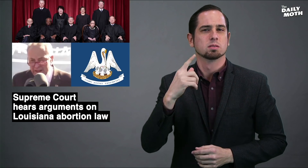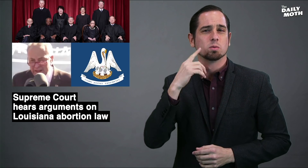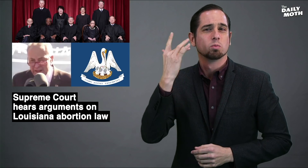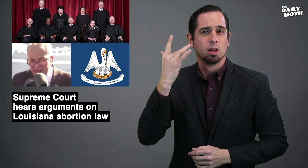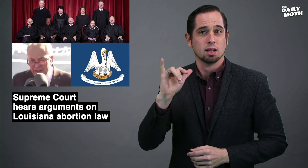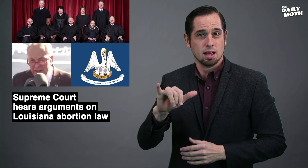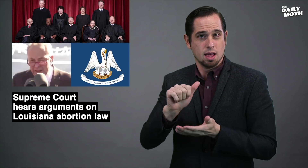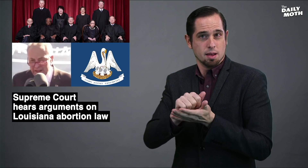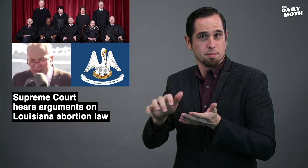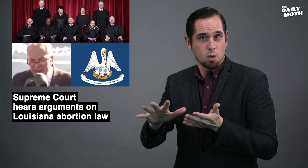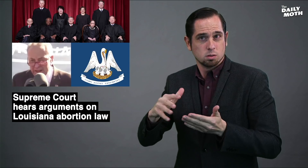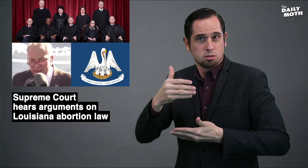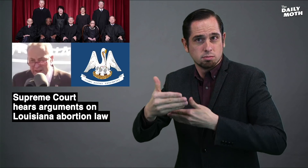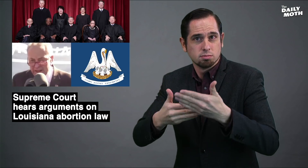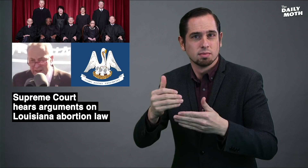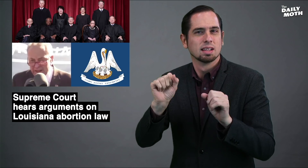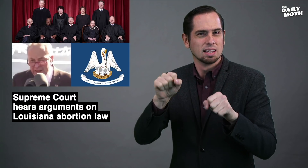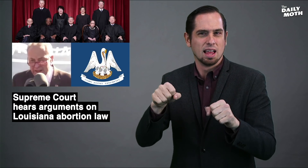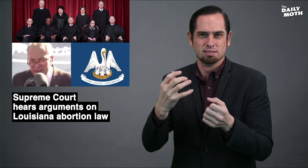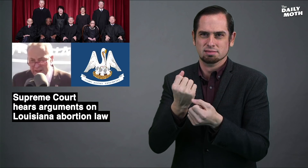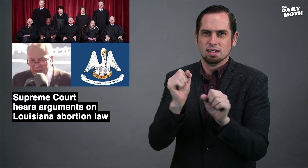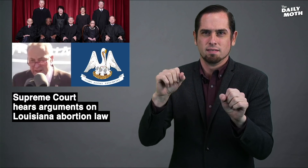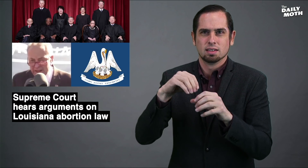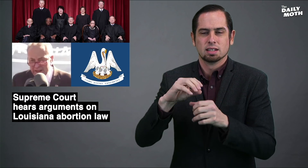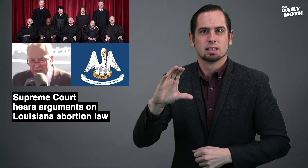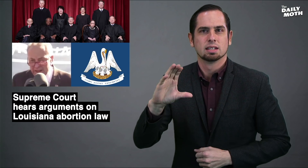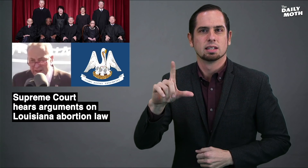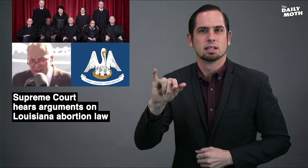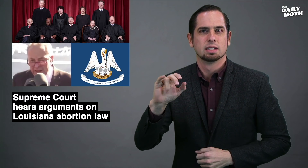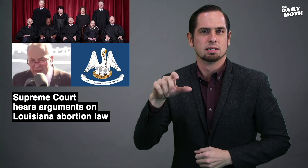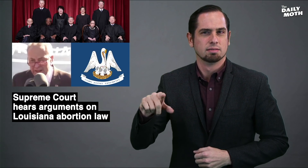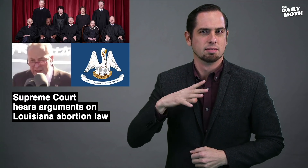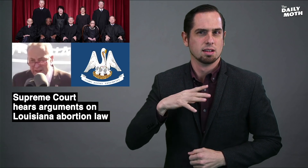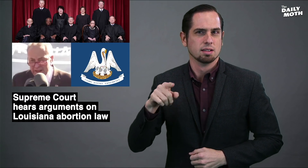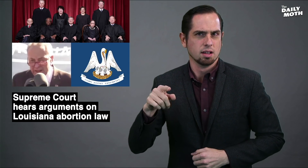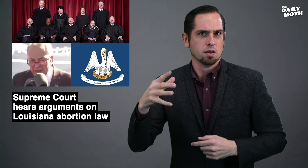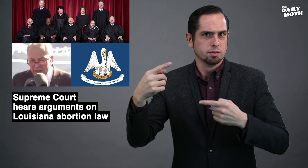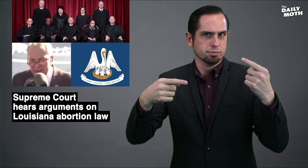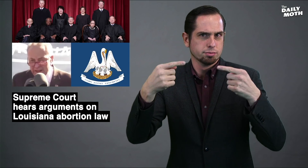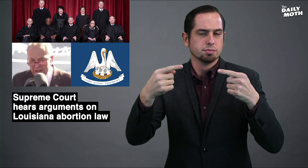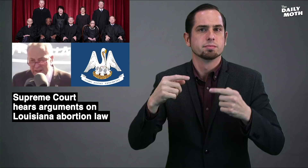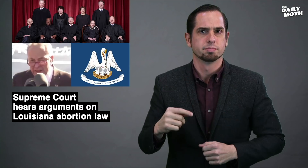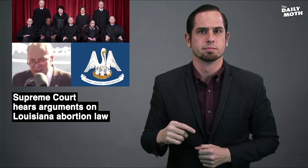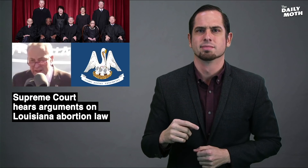because the procedure can be done safely in a clinic.